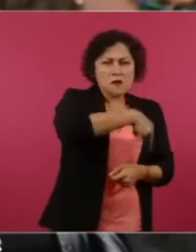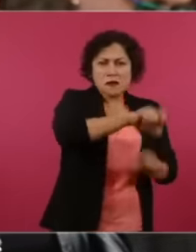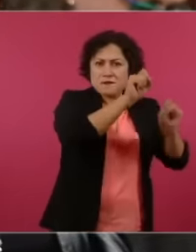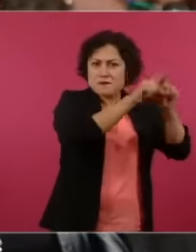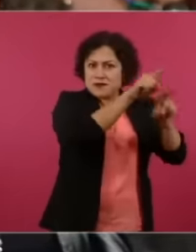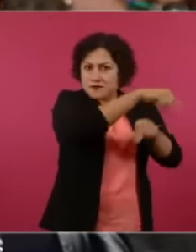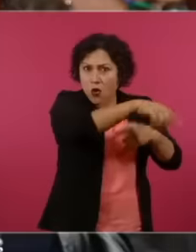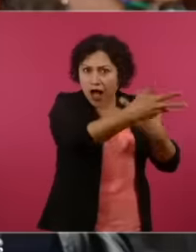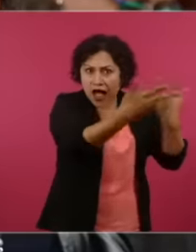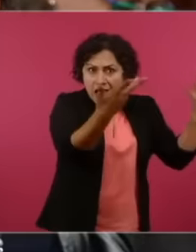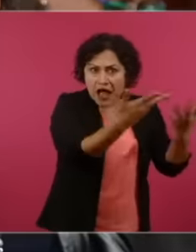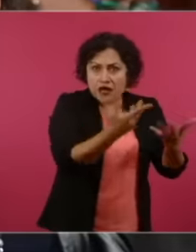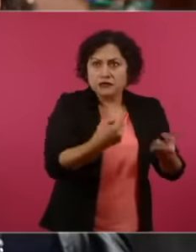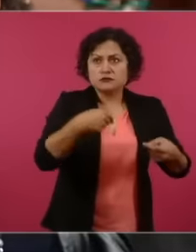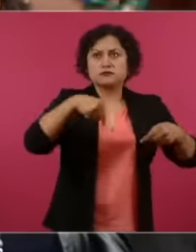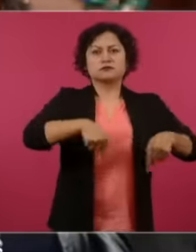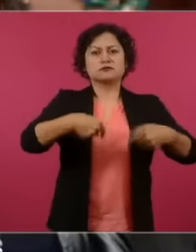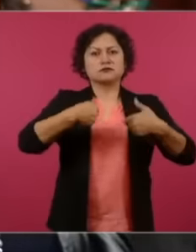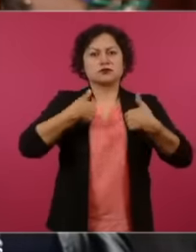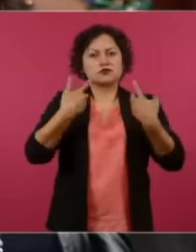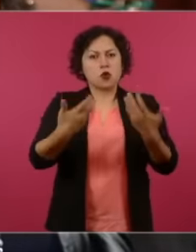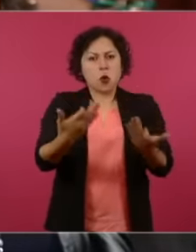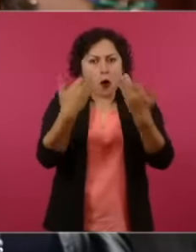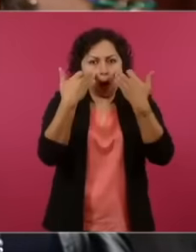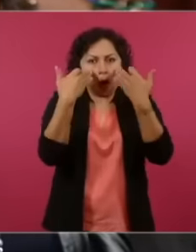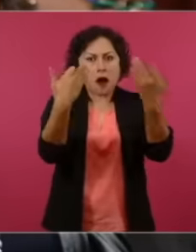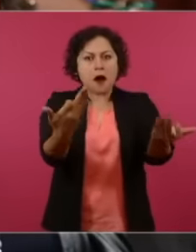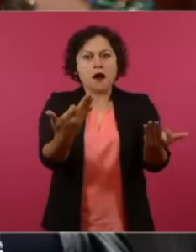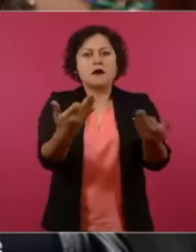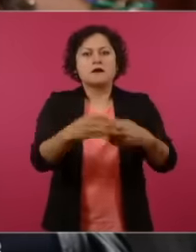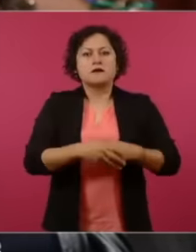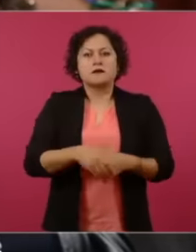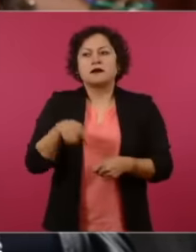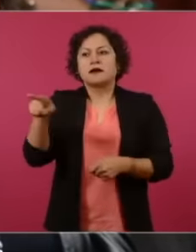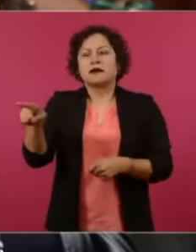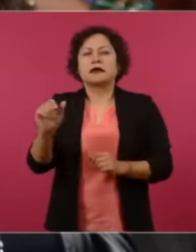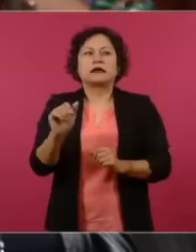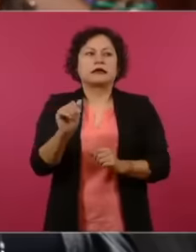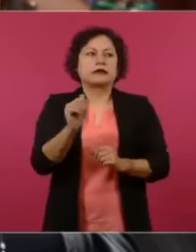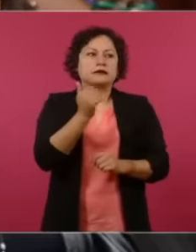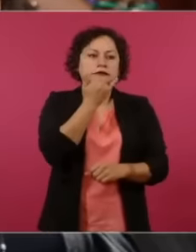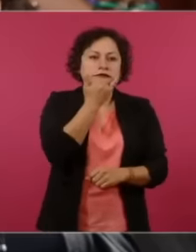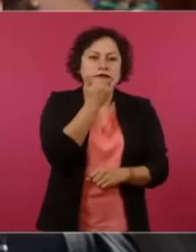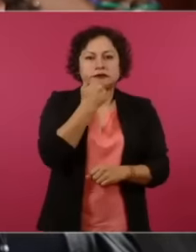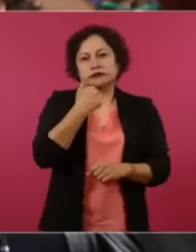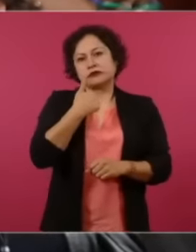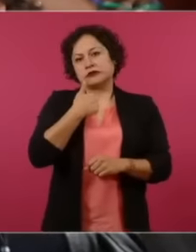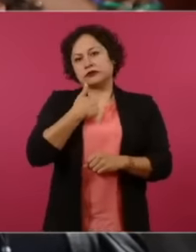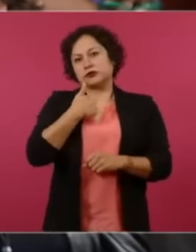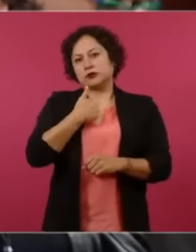I said he never acknowledged it and he never said it's not true I was wrong because he doesn't see his lies and now